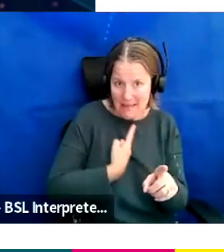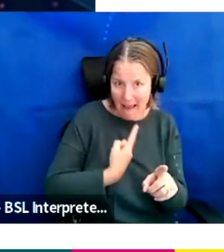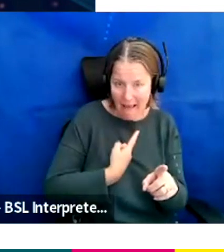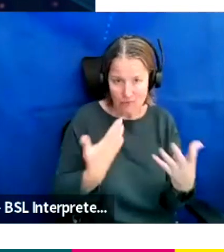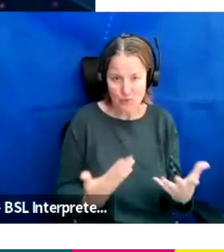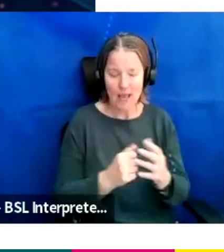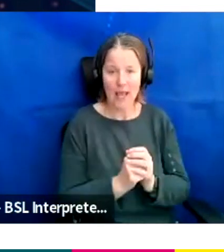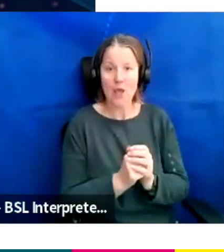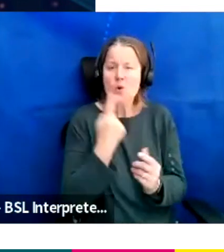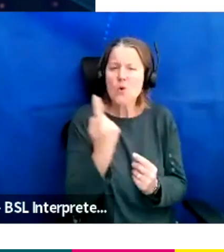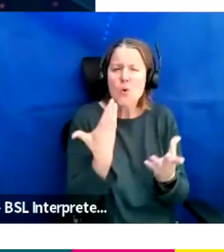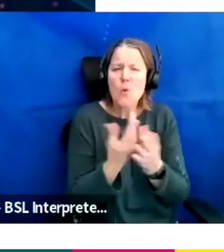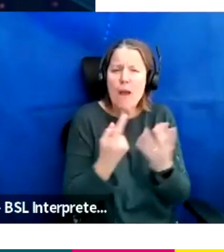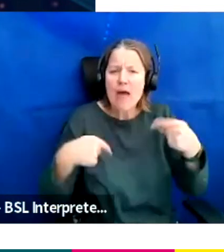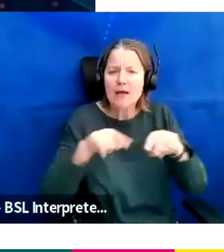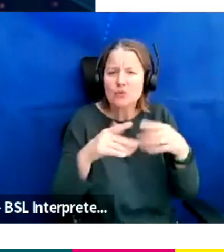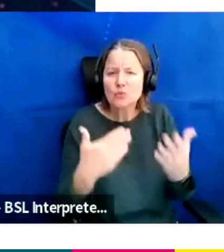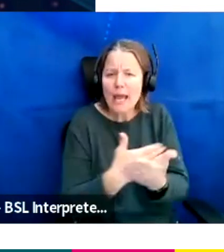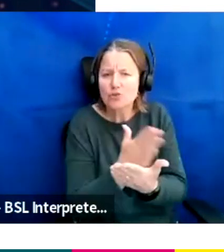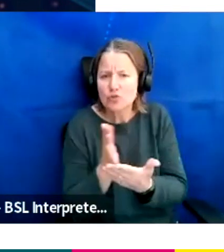So who have we got with us sharing?